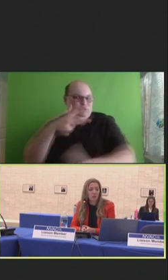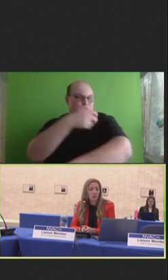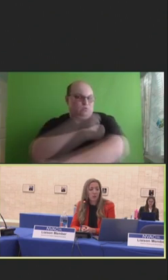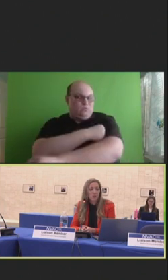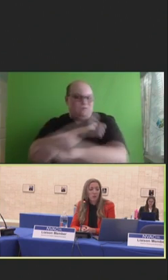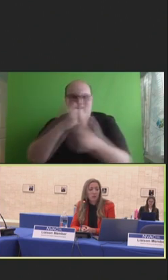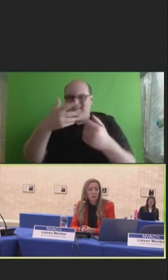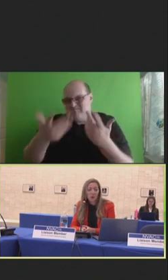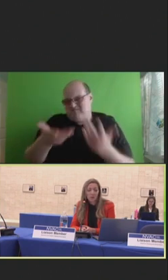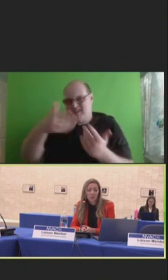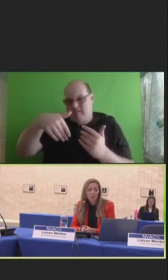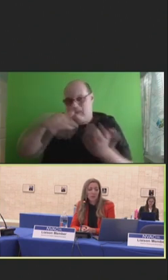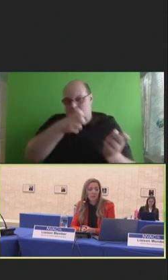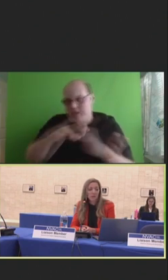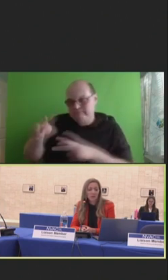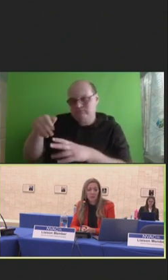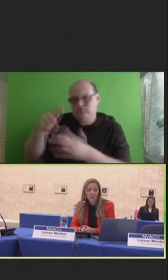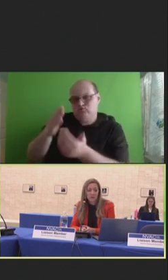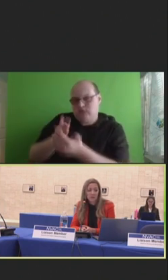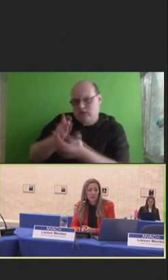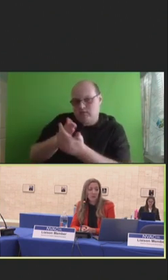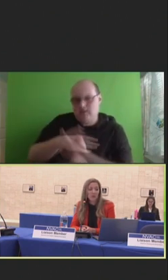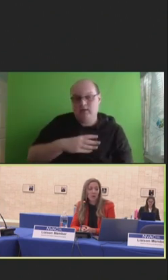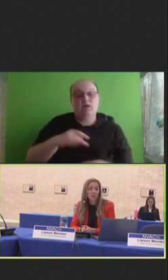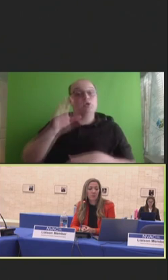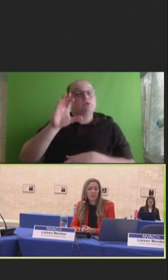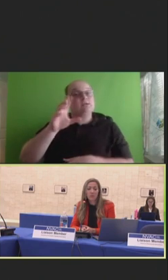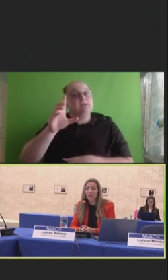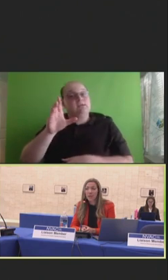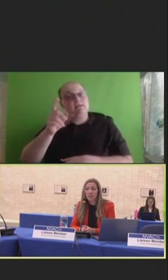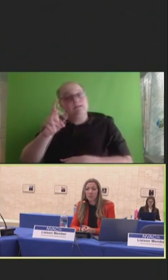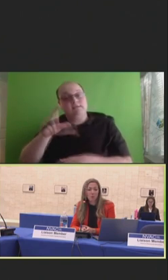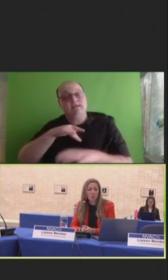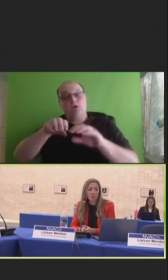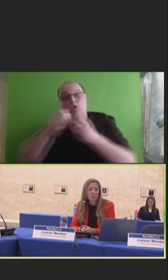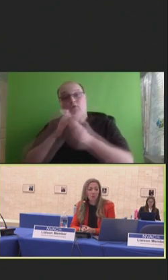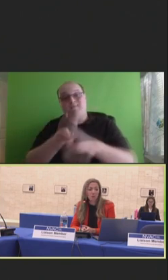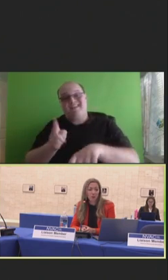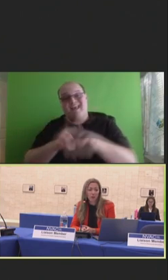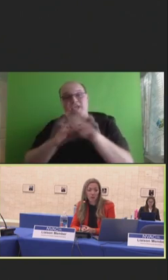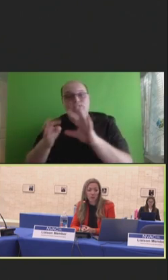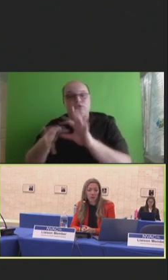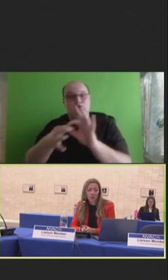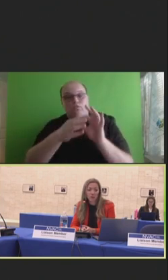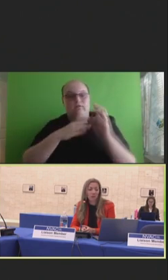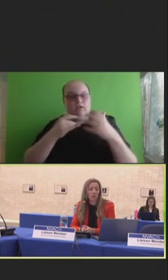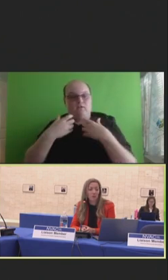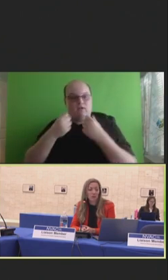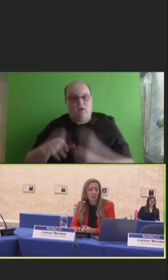So, partners, including CDC, the Office of the National Coordinator for Health IT, or